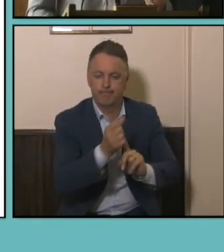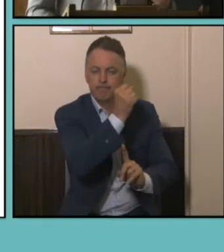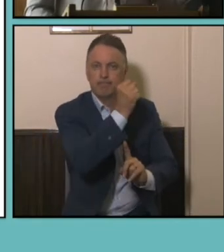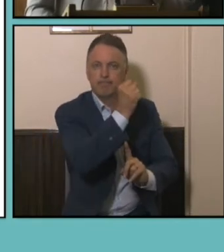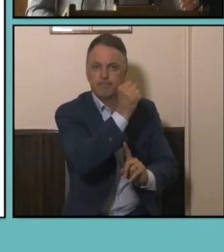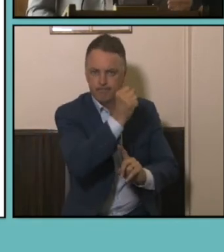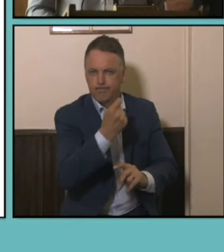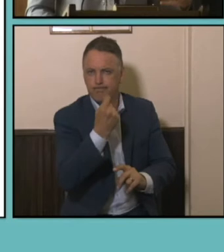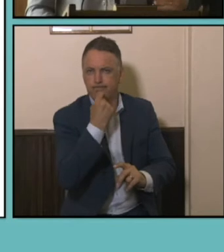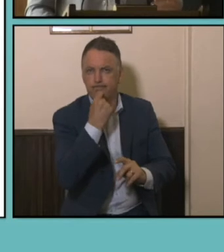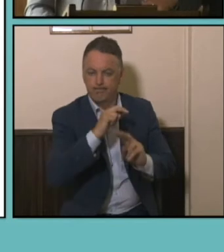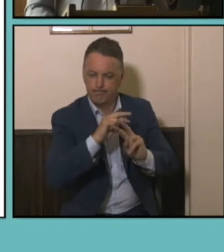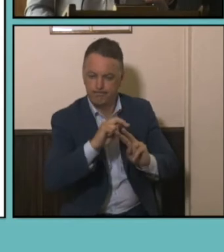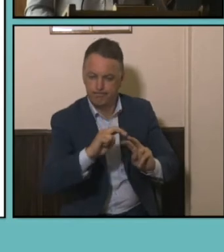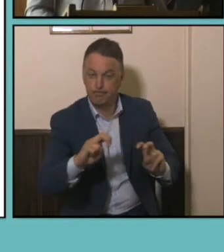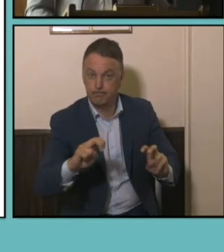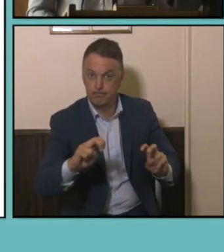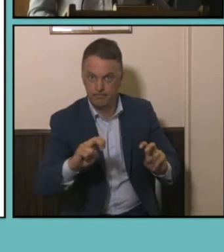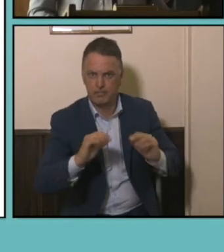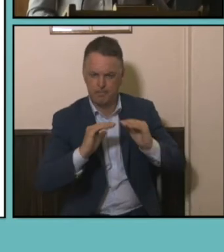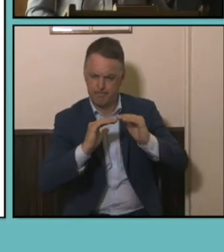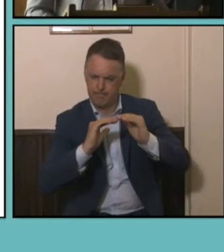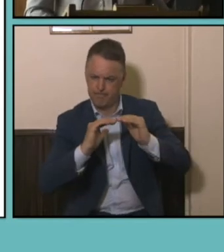digit and even to the six digit level of the occupation classification